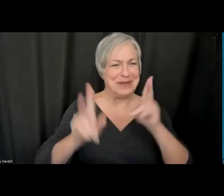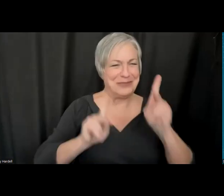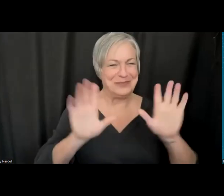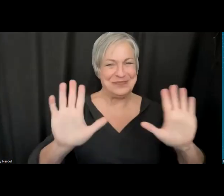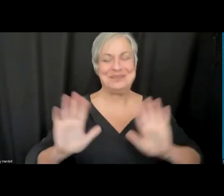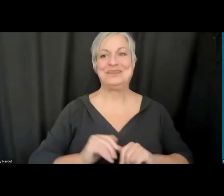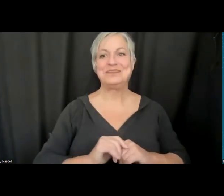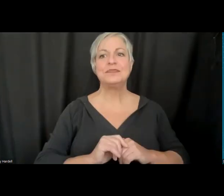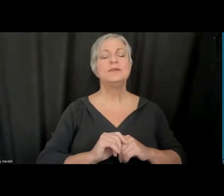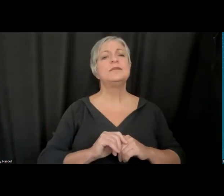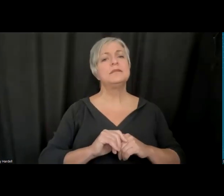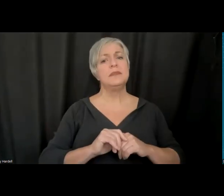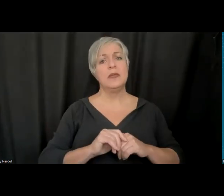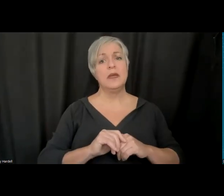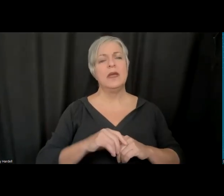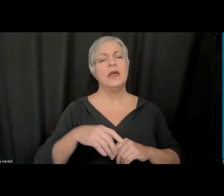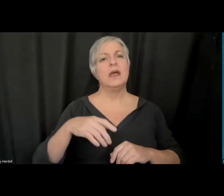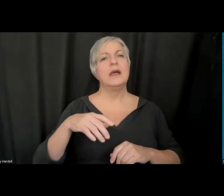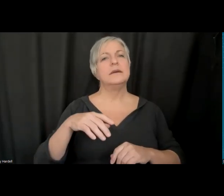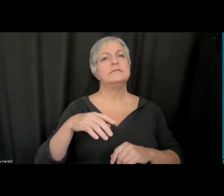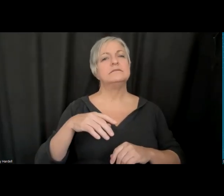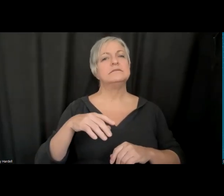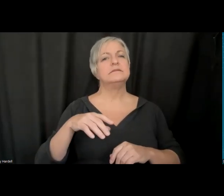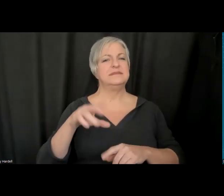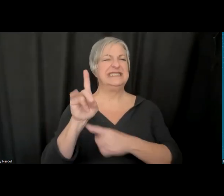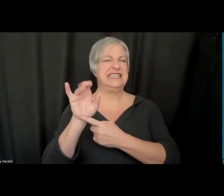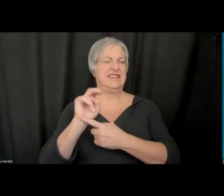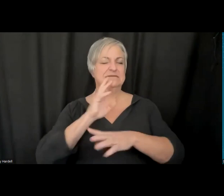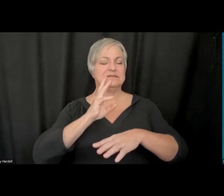You know, you are the ones based out of Washington, D.C. Do you